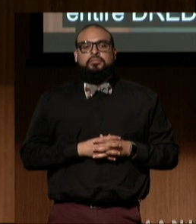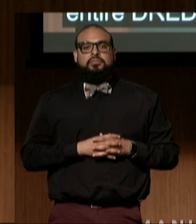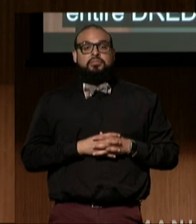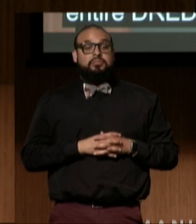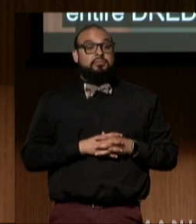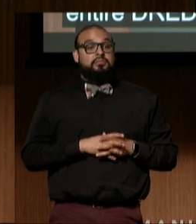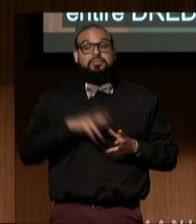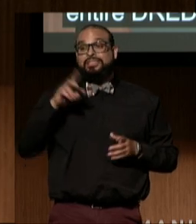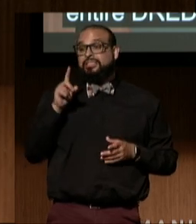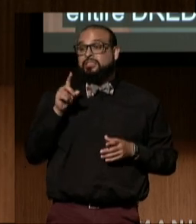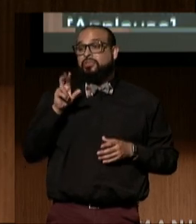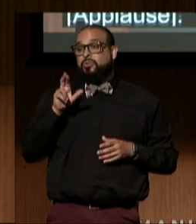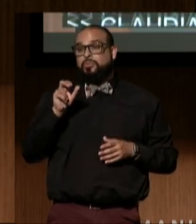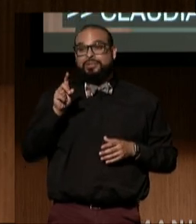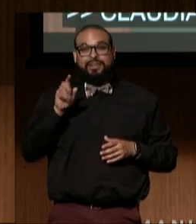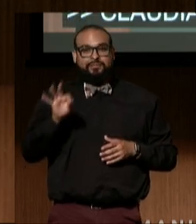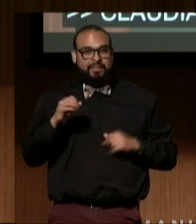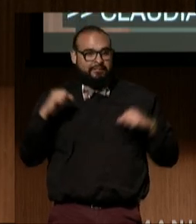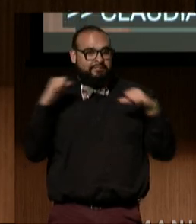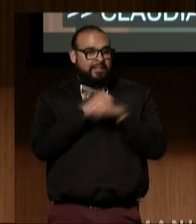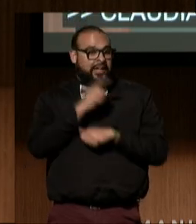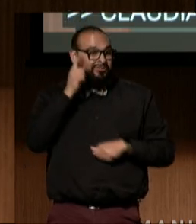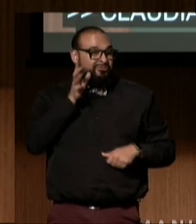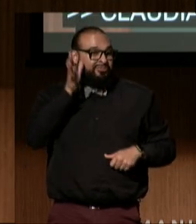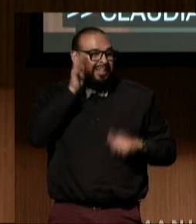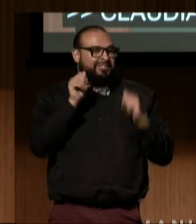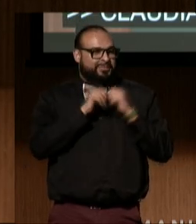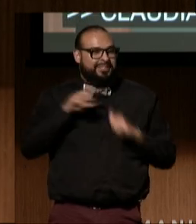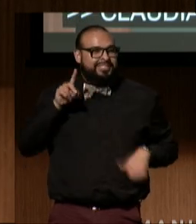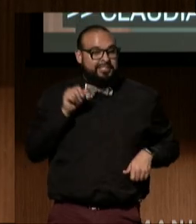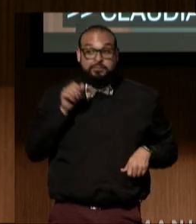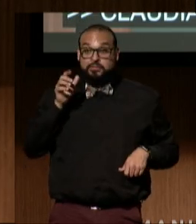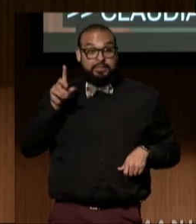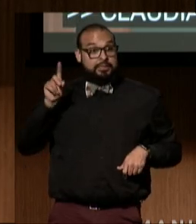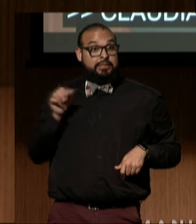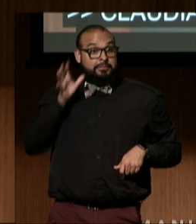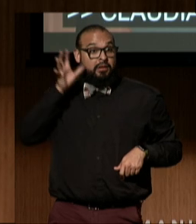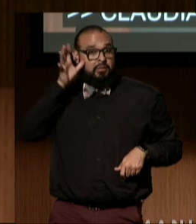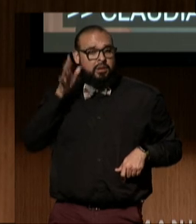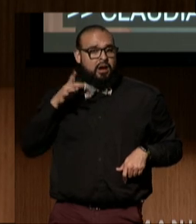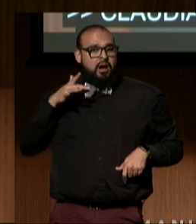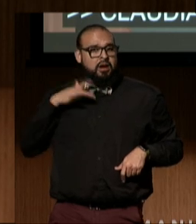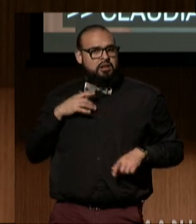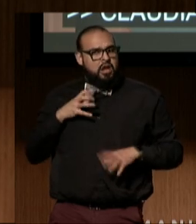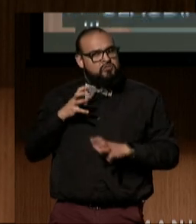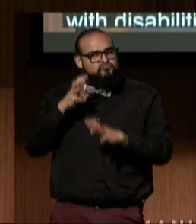DREDF fights for parents with disabilities. Disabled parents are harshly scrutinized by courts